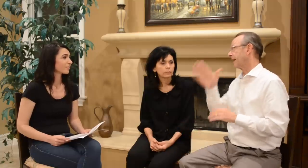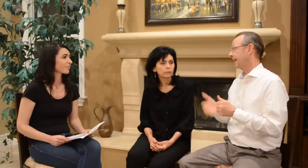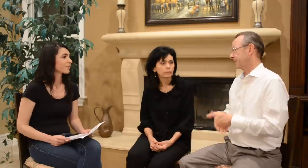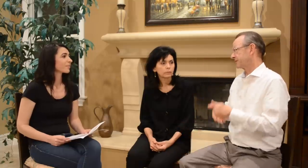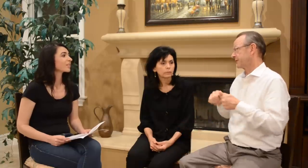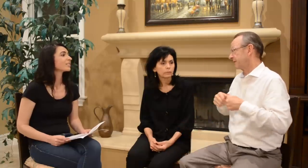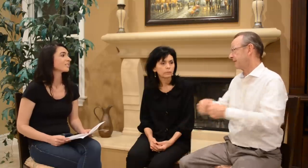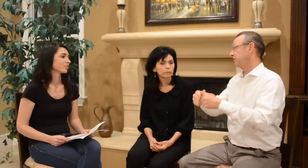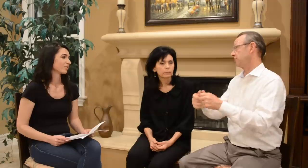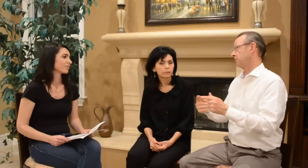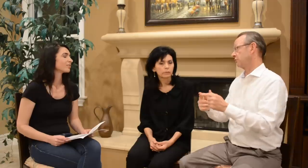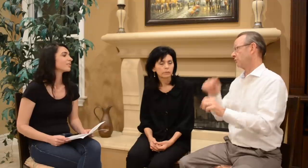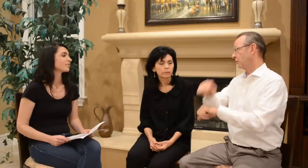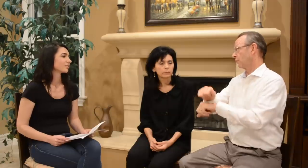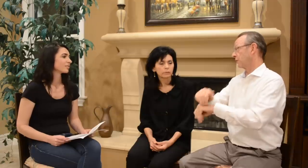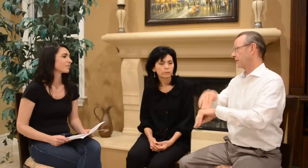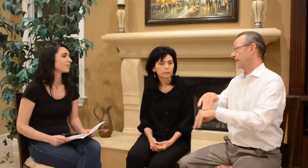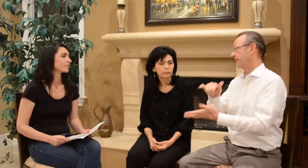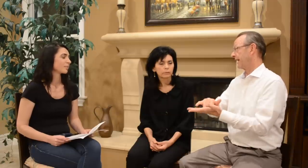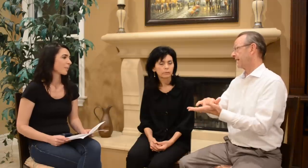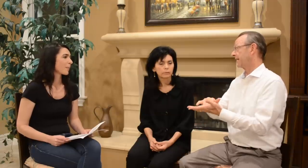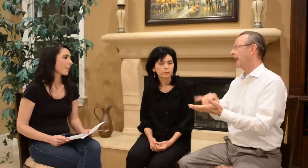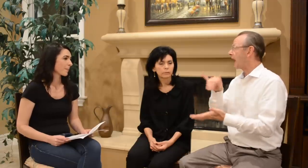And your Mom has continued to work on that.